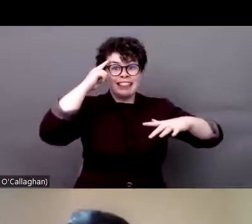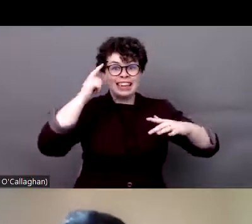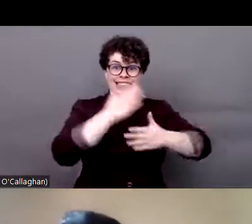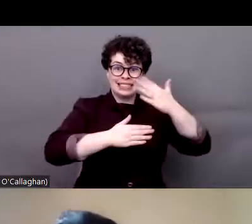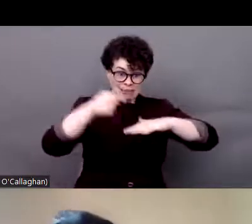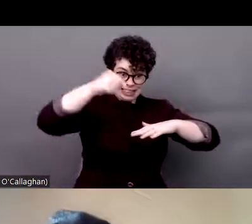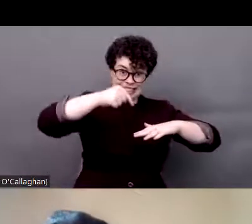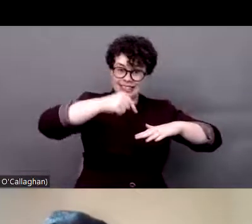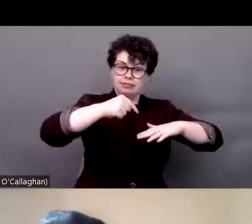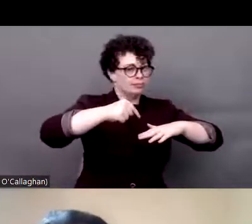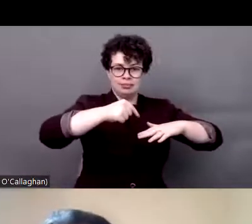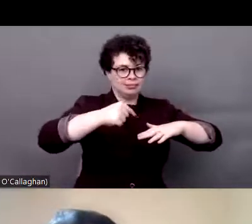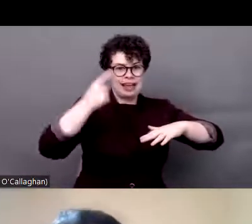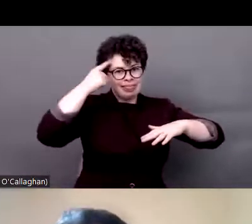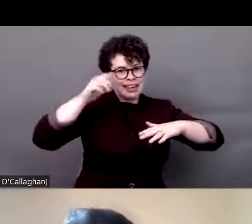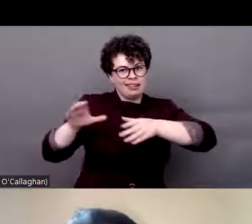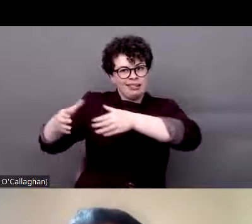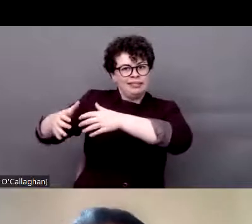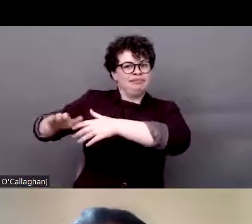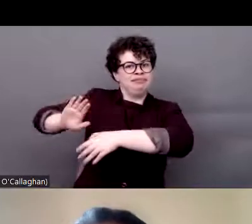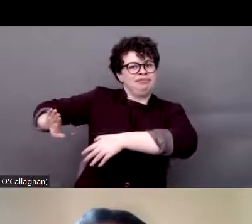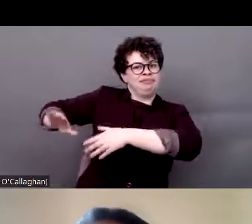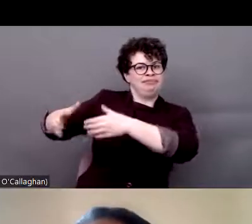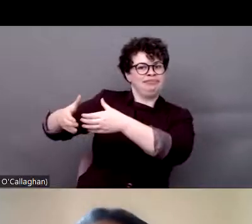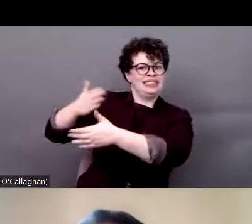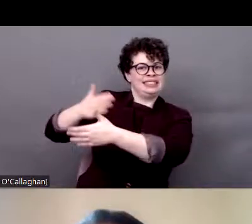not have access to certain technologies.